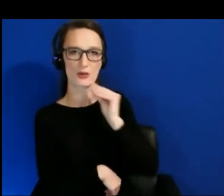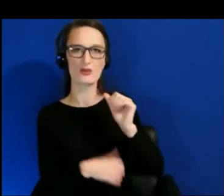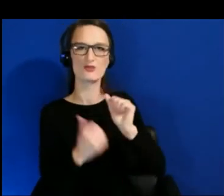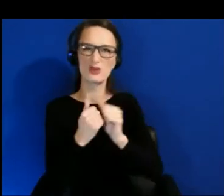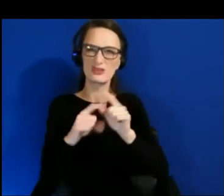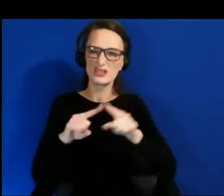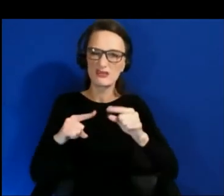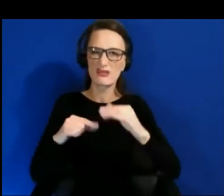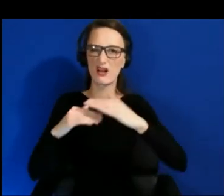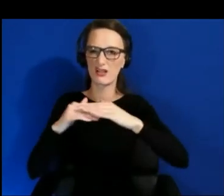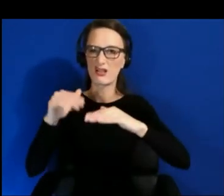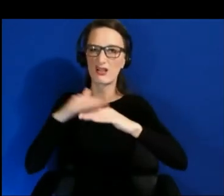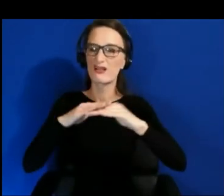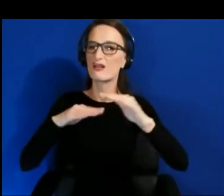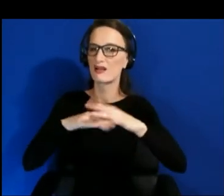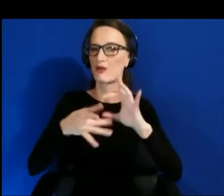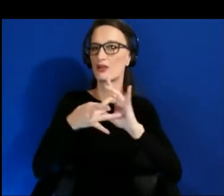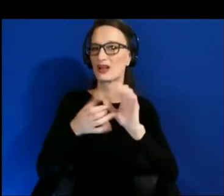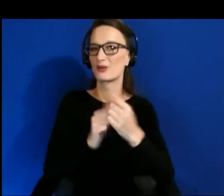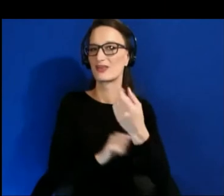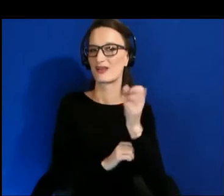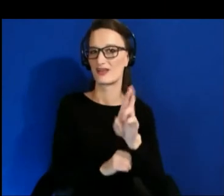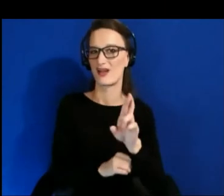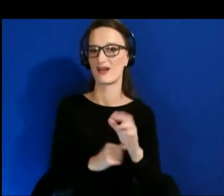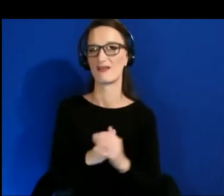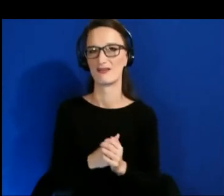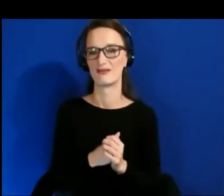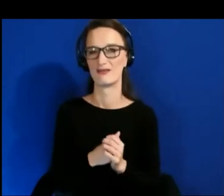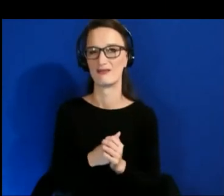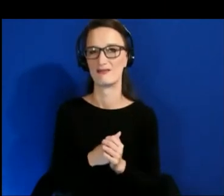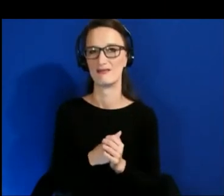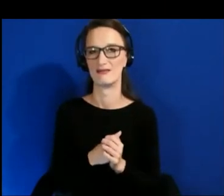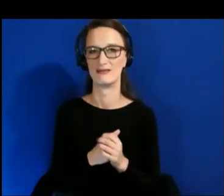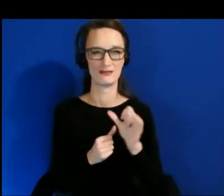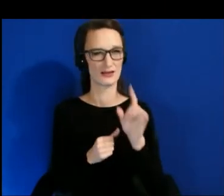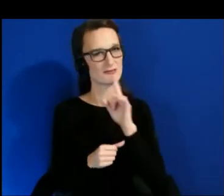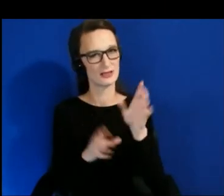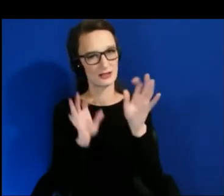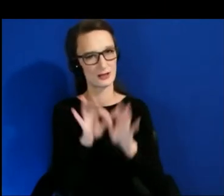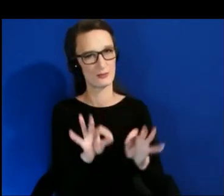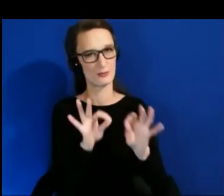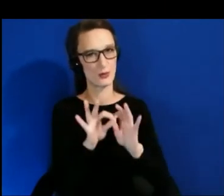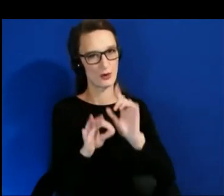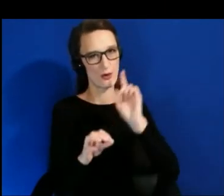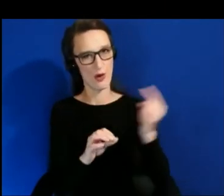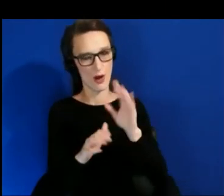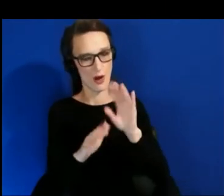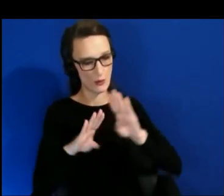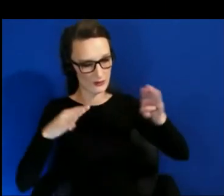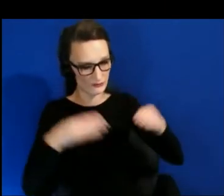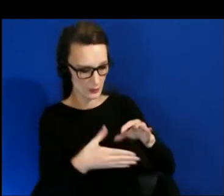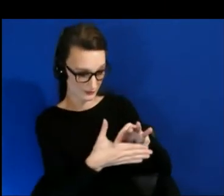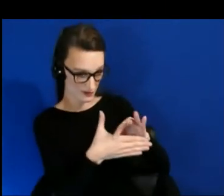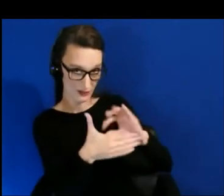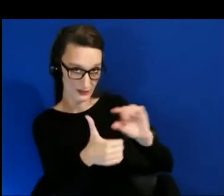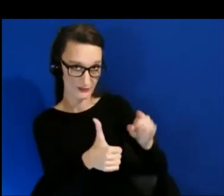really important focus, and centers always content first, and then the technology and the limitations around it.